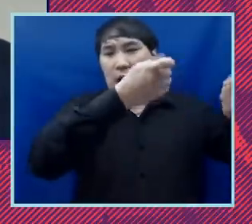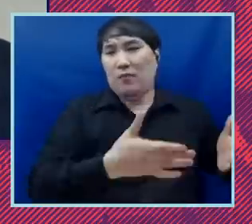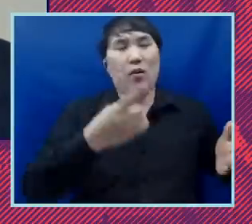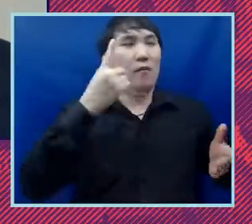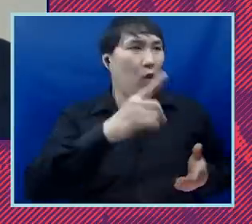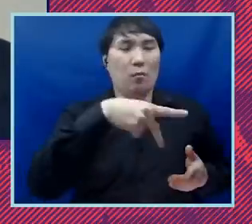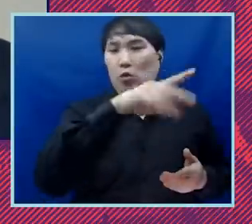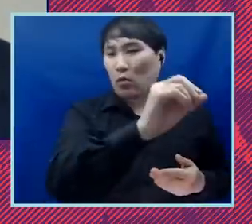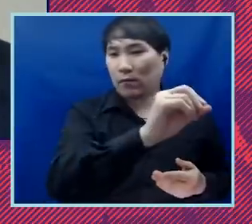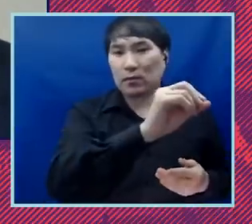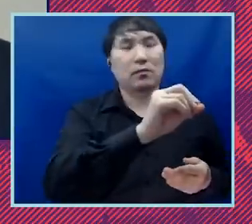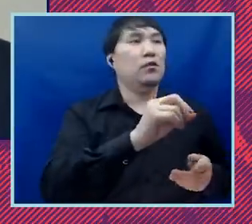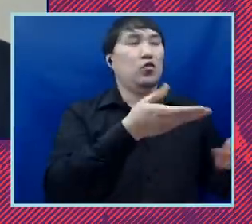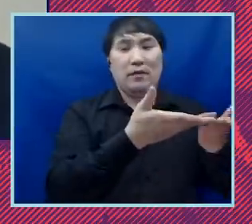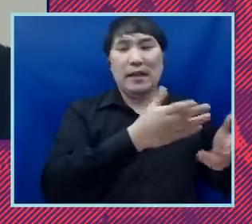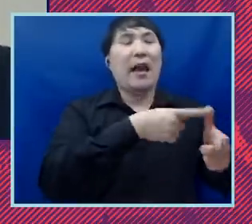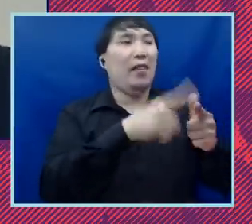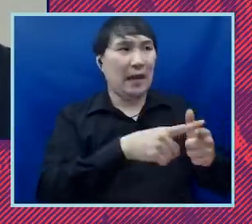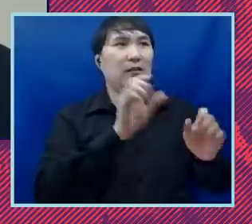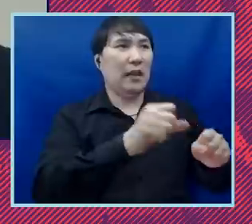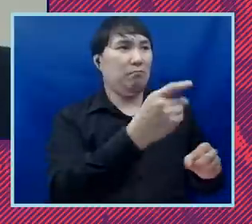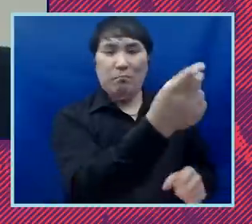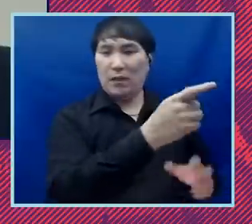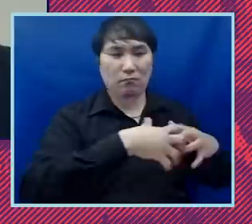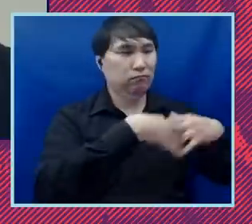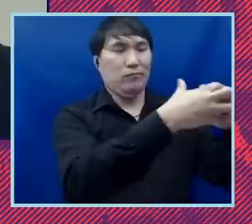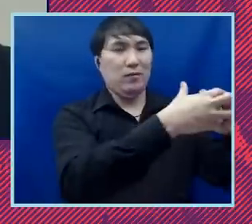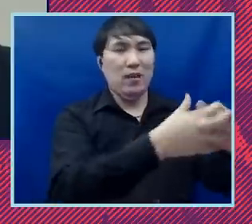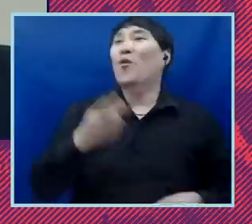down there we can move towards this and and what i love about this is that everyone was making the